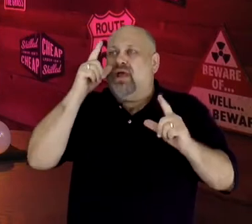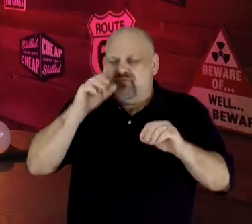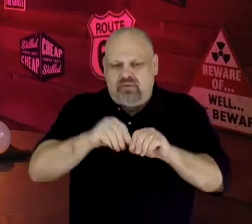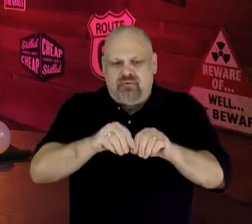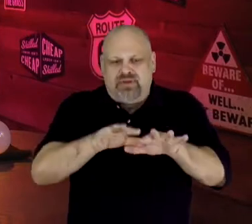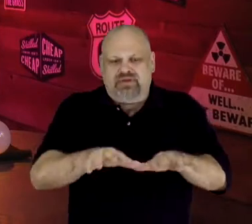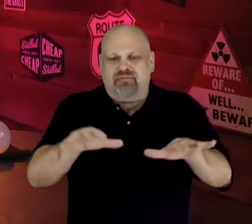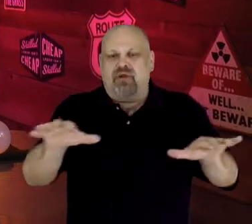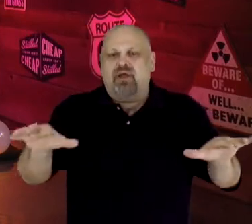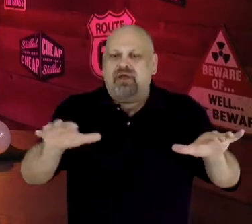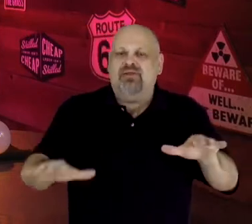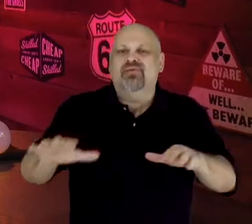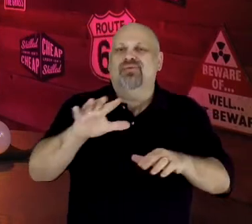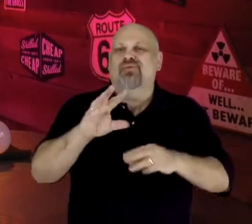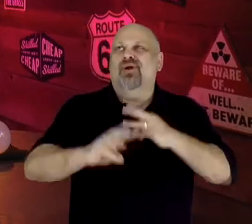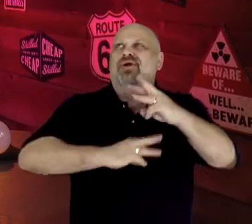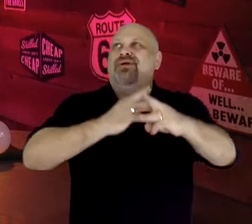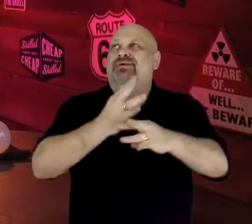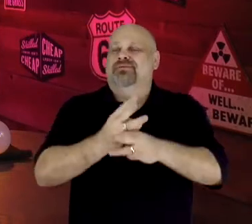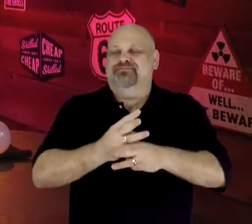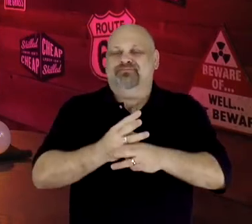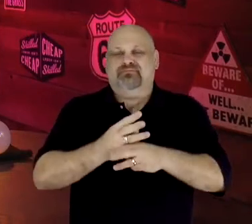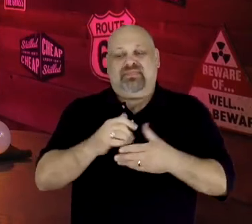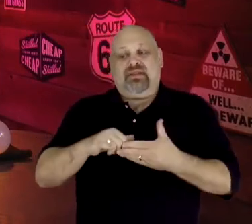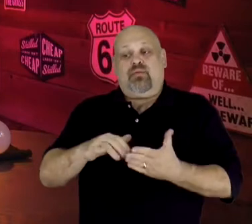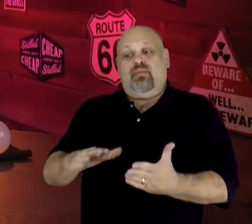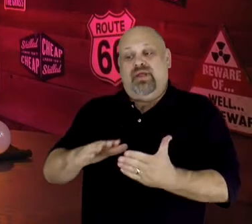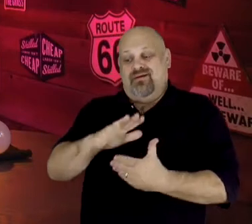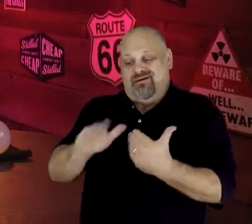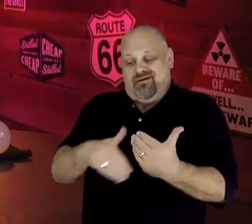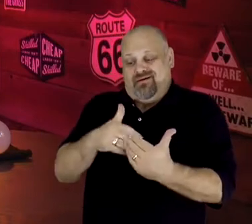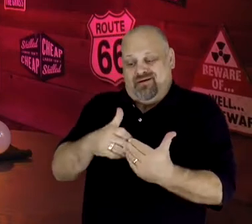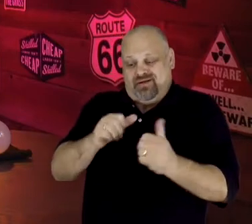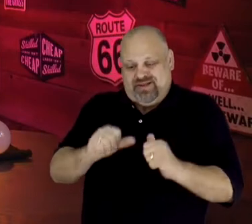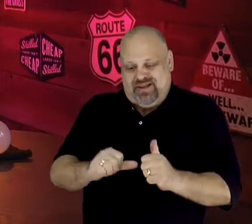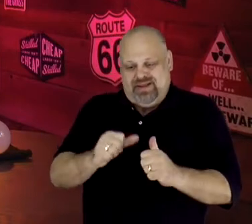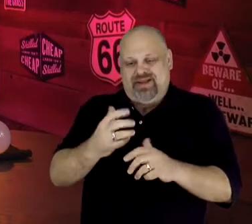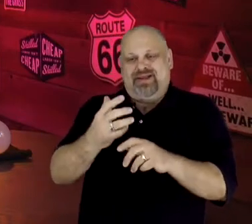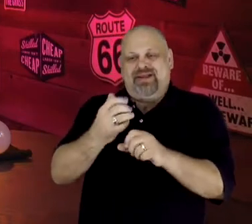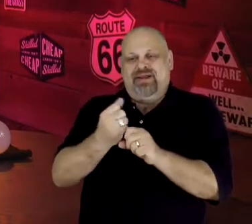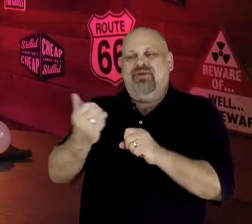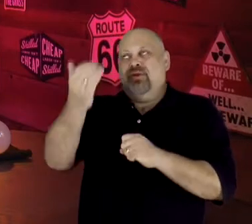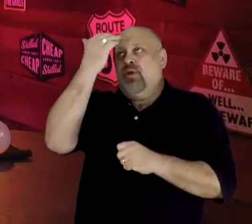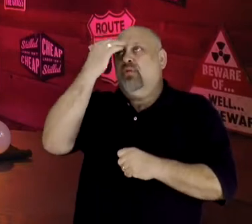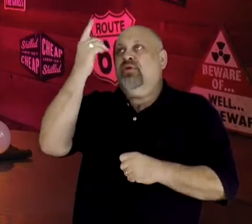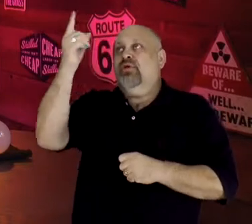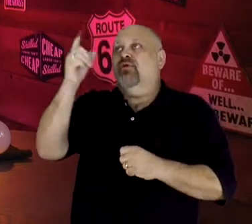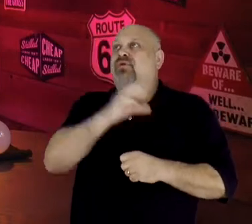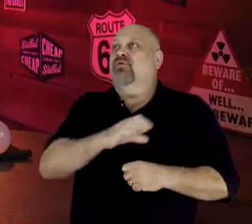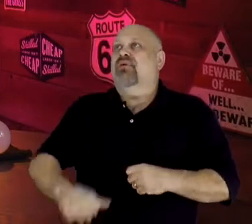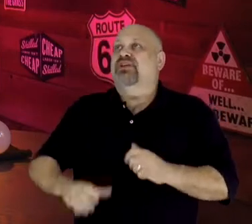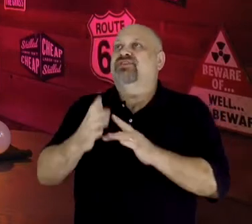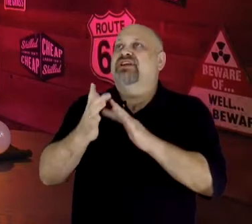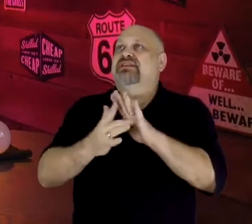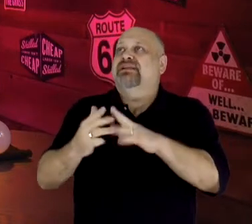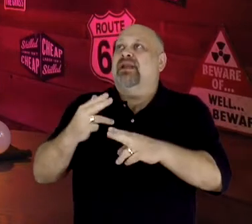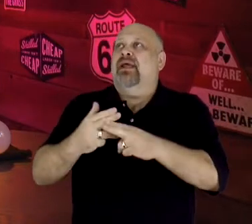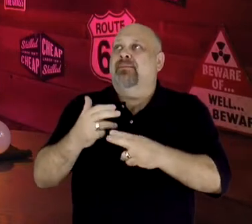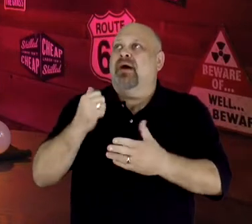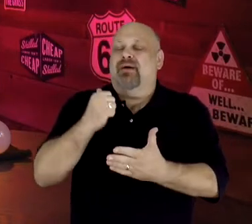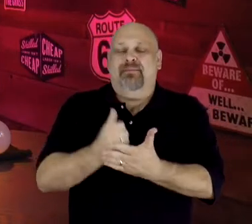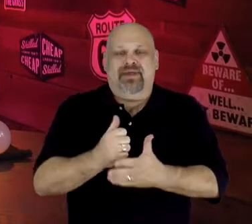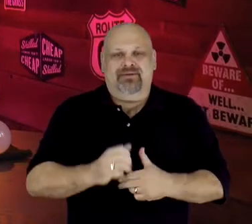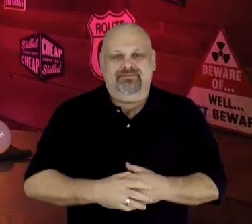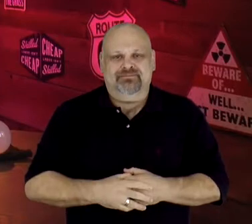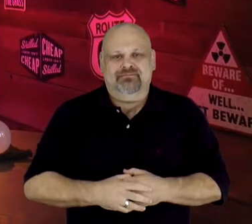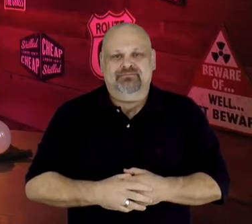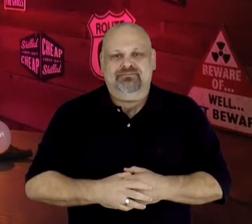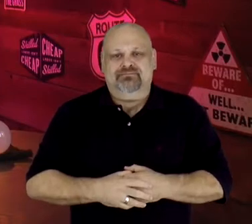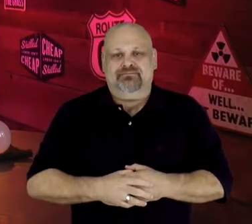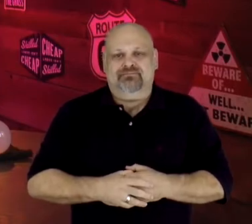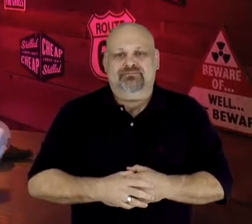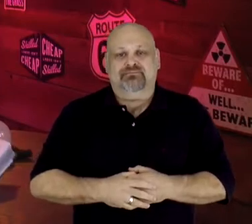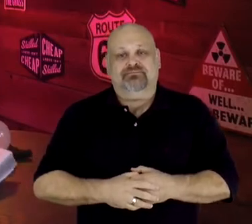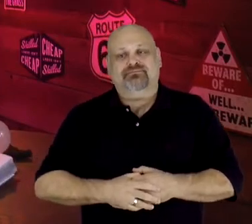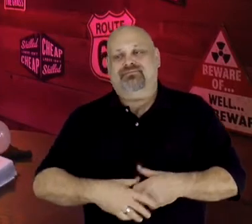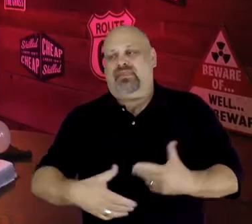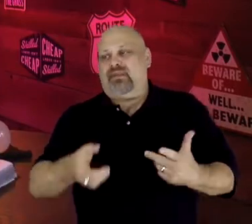all over the world, so that all might come to know You. In Christ Jesus Name. Amen. Well hands down,